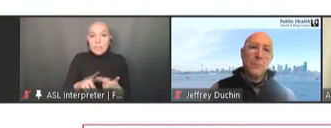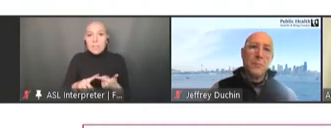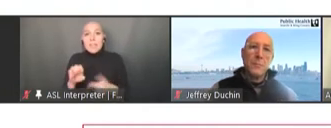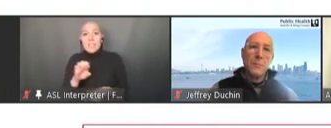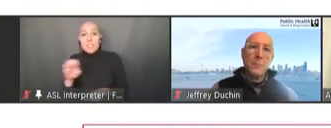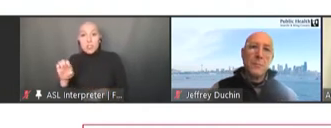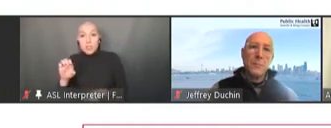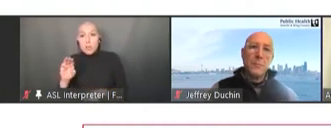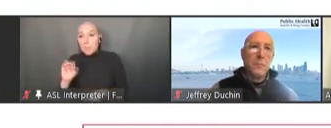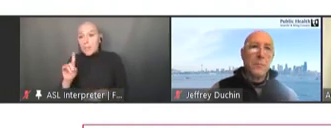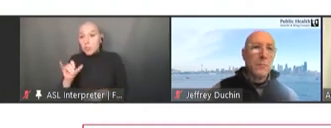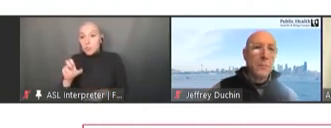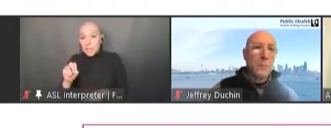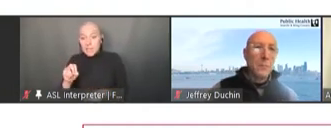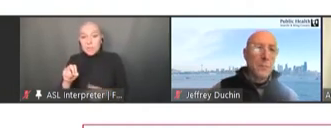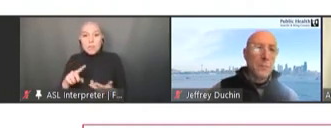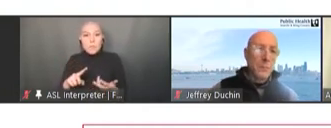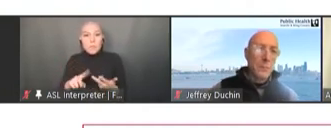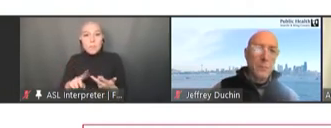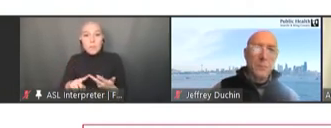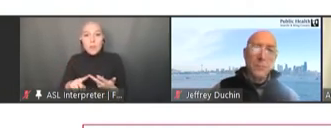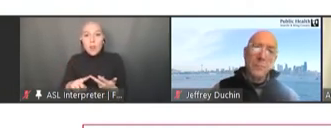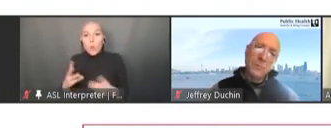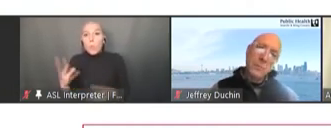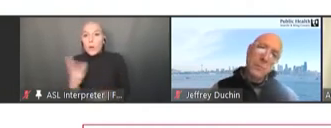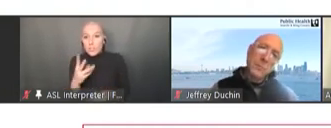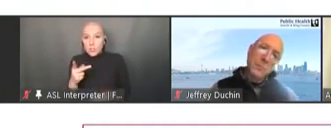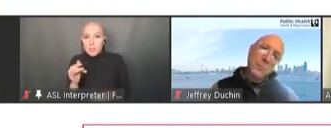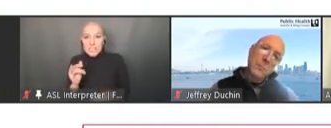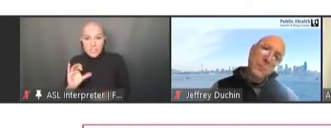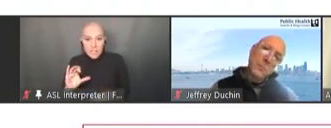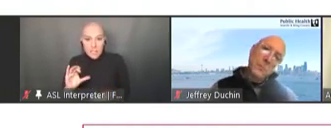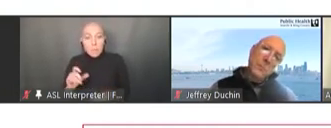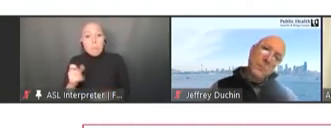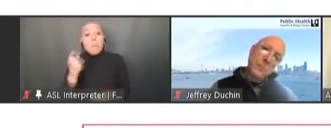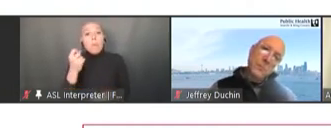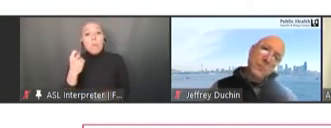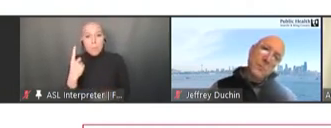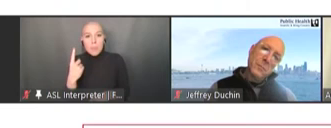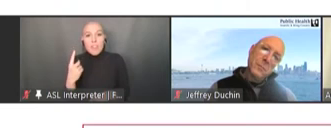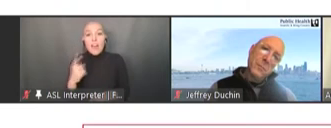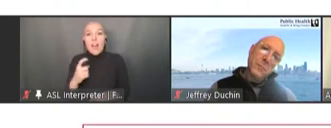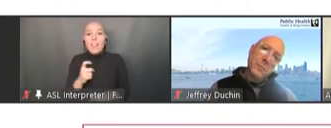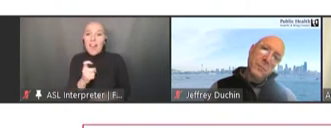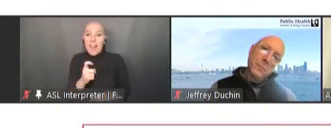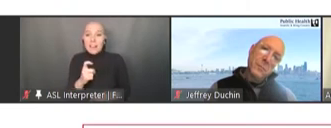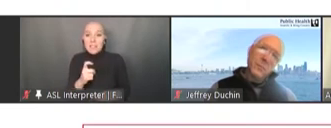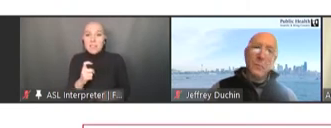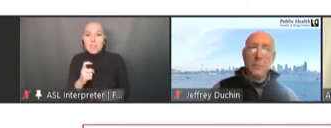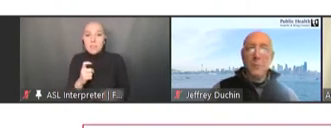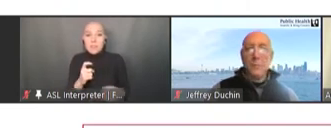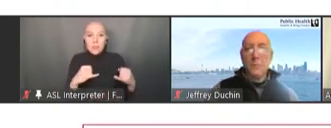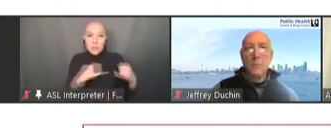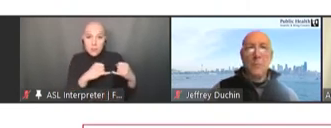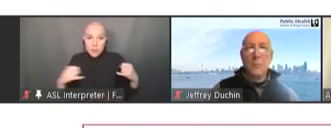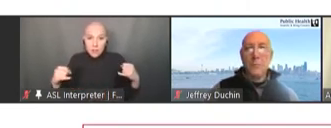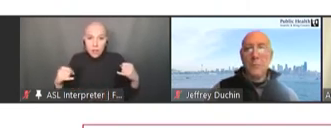Western Pacific. And on the X axis we have the months from January to December 2020 for each